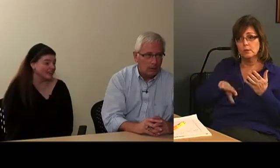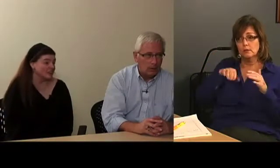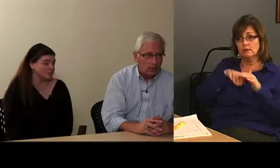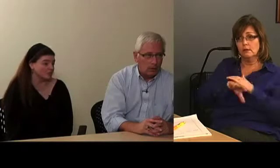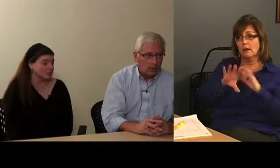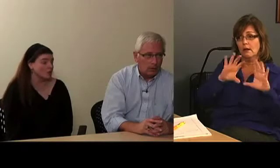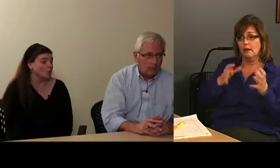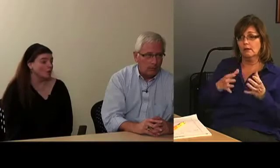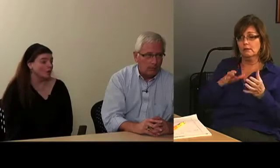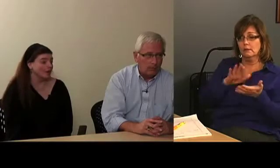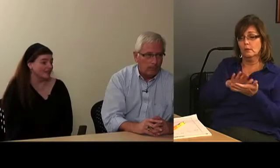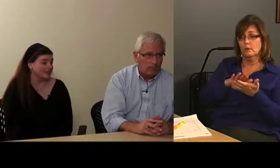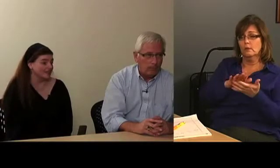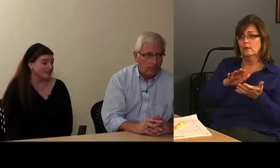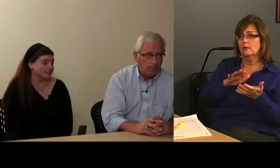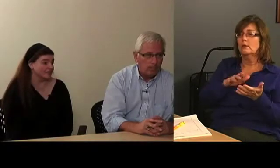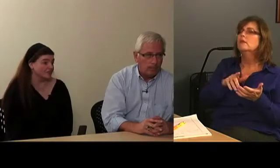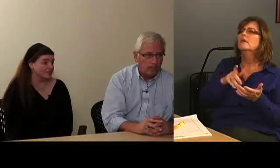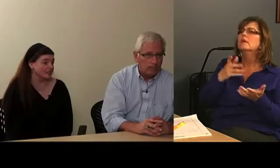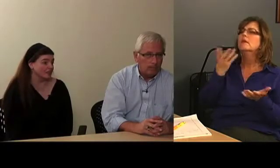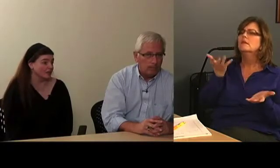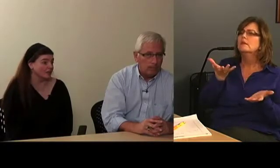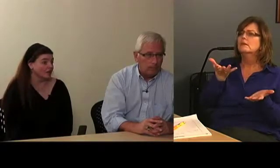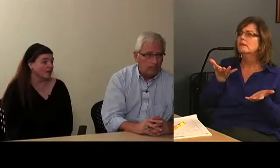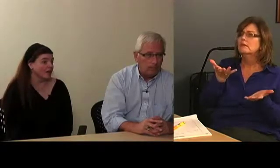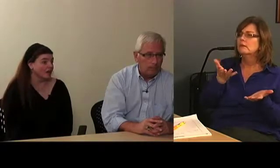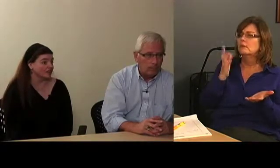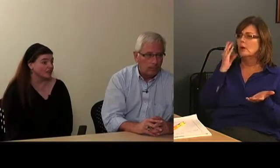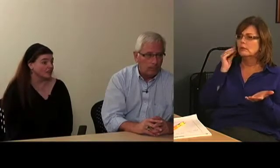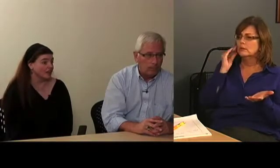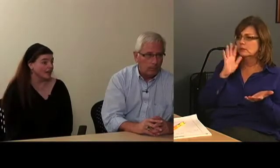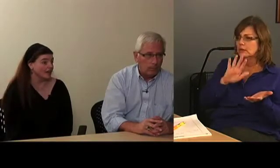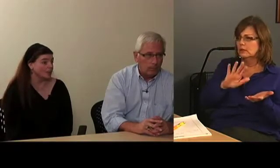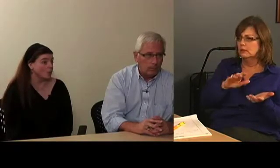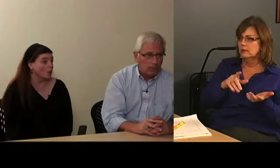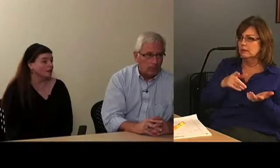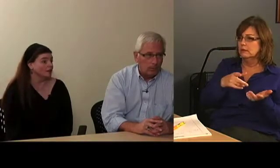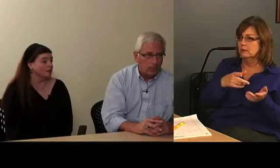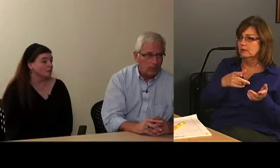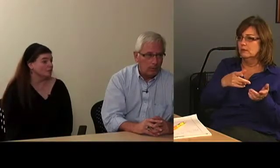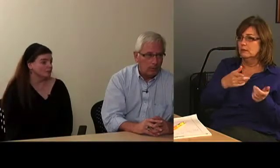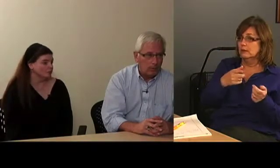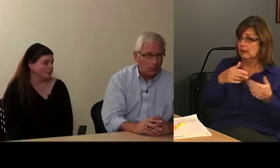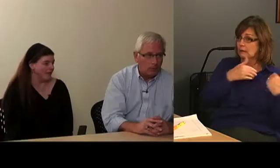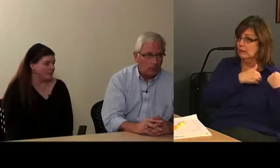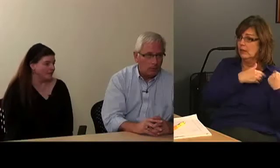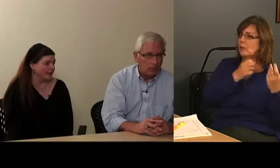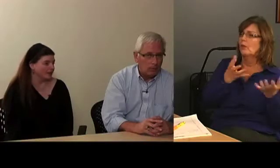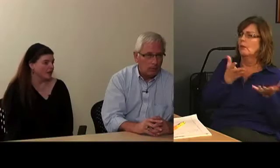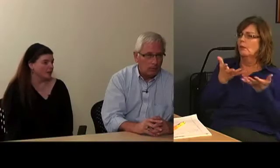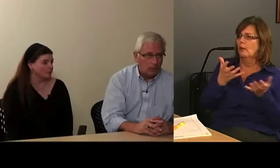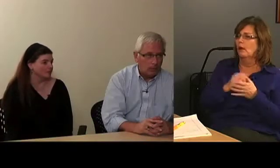had any experience having deaf students in their college and what came of that.